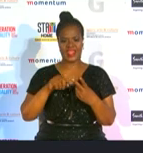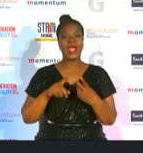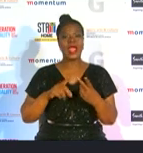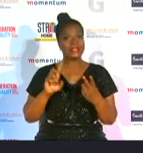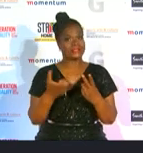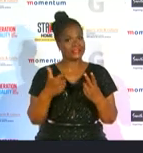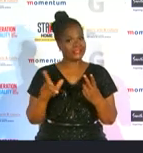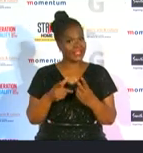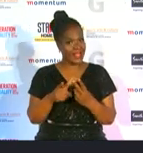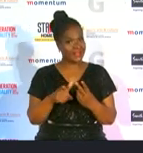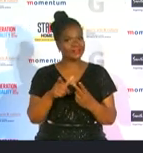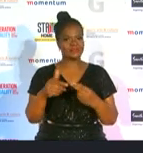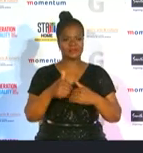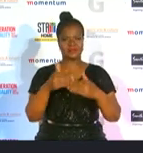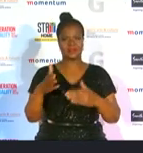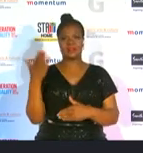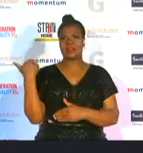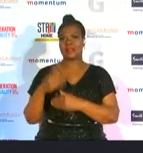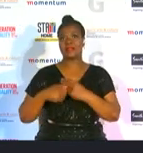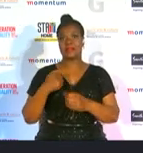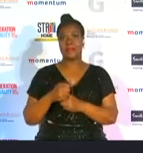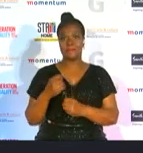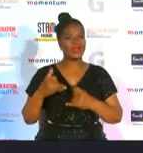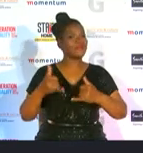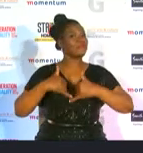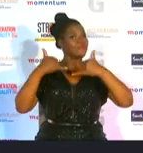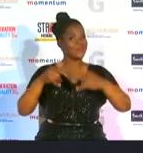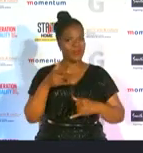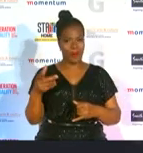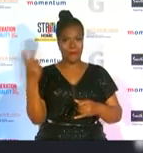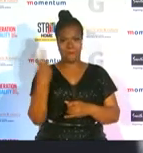and has numerous tournament victories to date both on the local and international